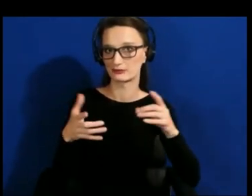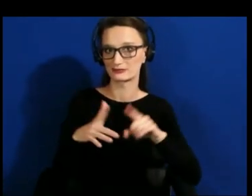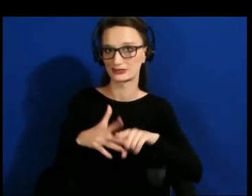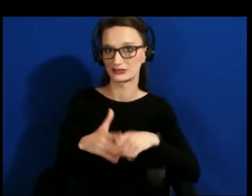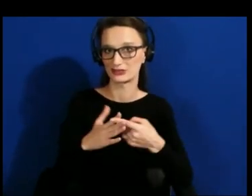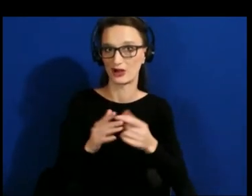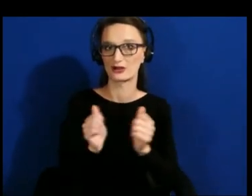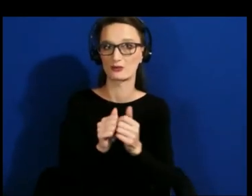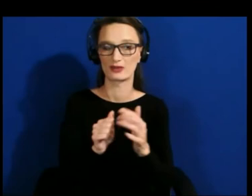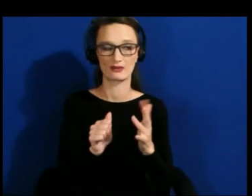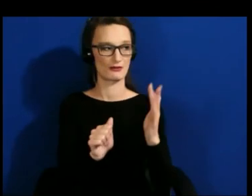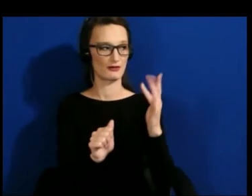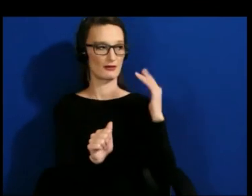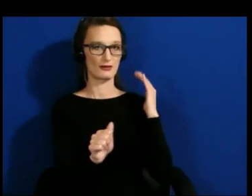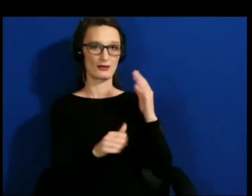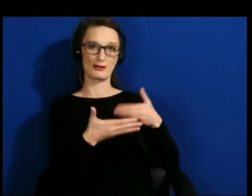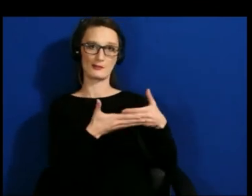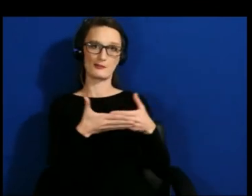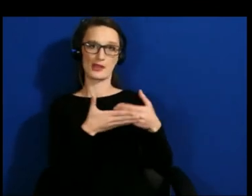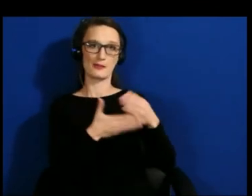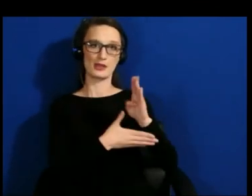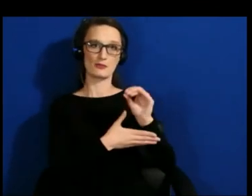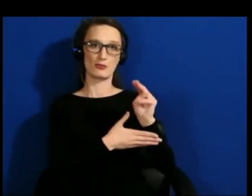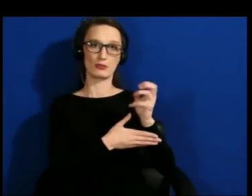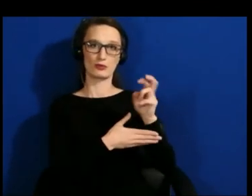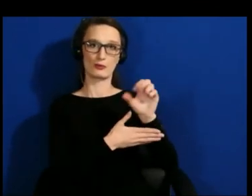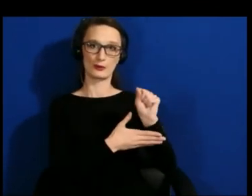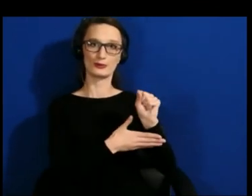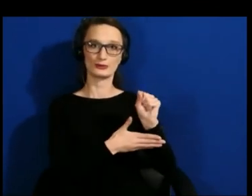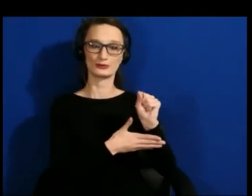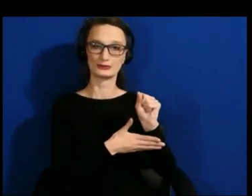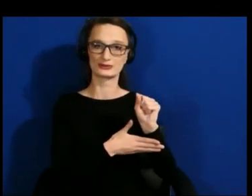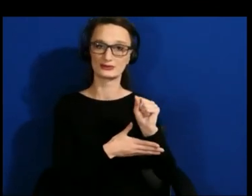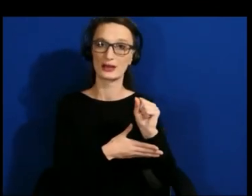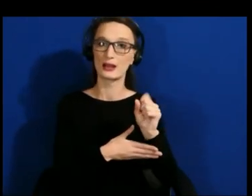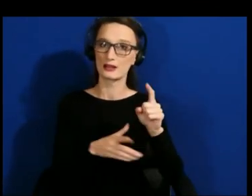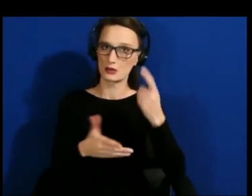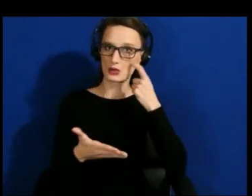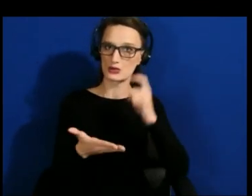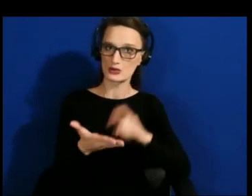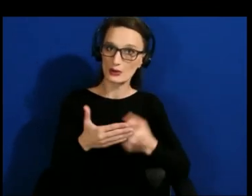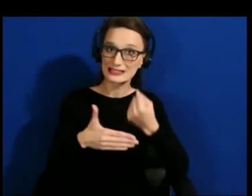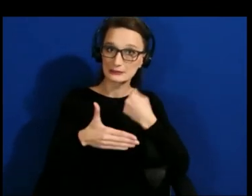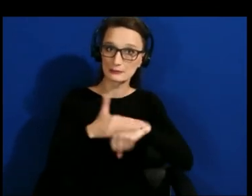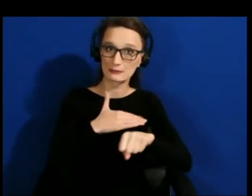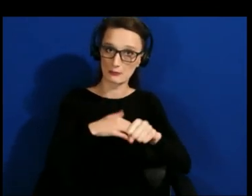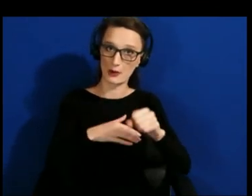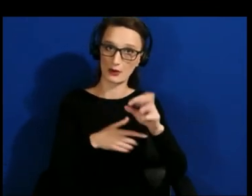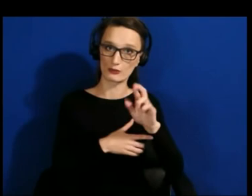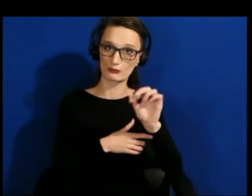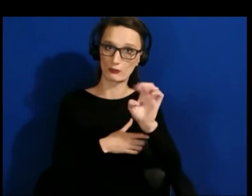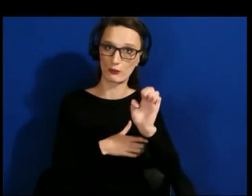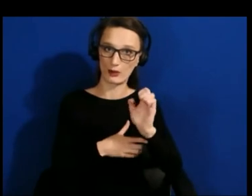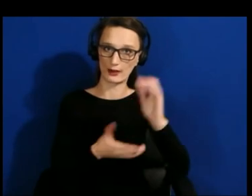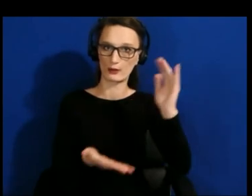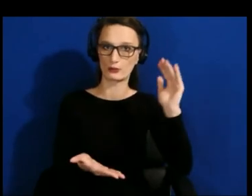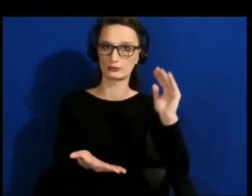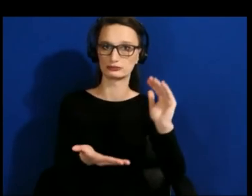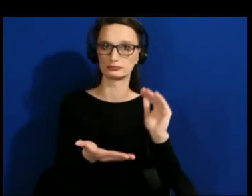but we're having lower and lower birth rates, and so we have this aging population with a vacuum